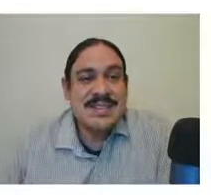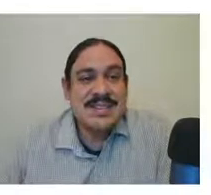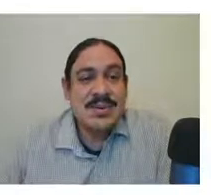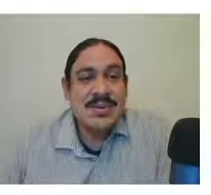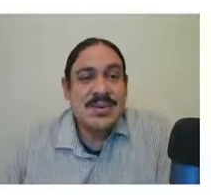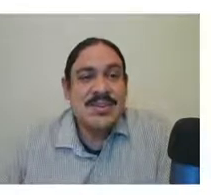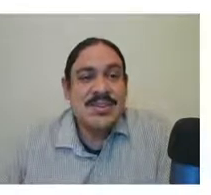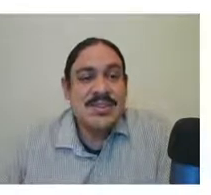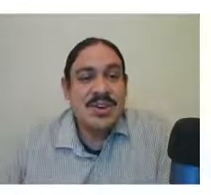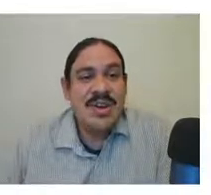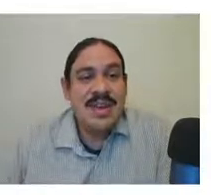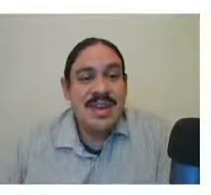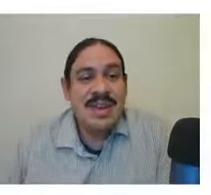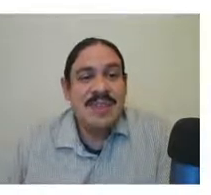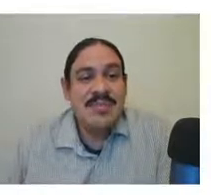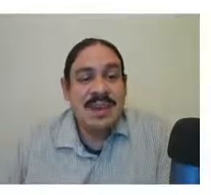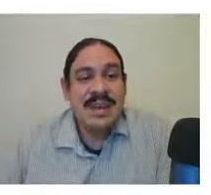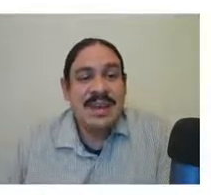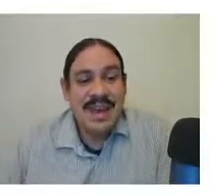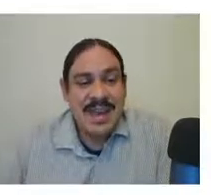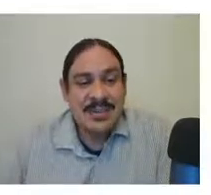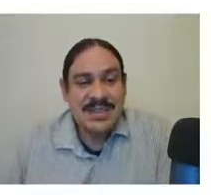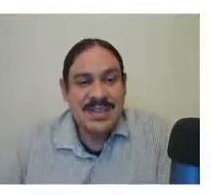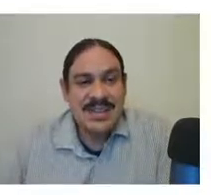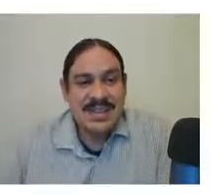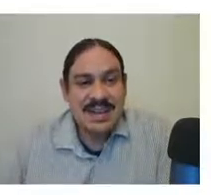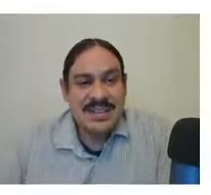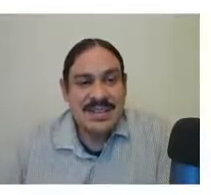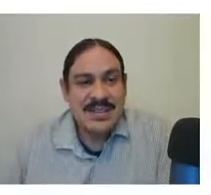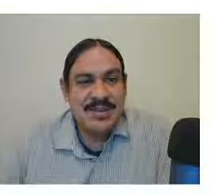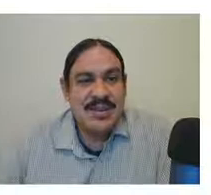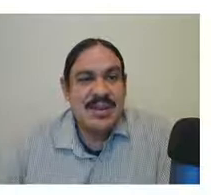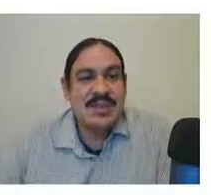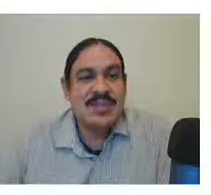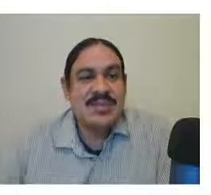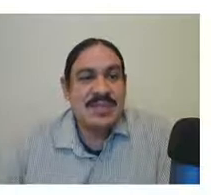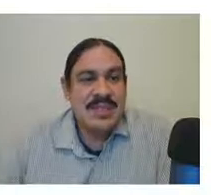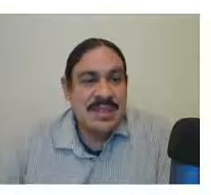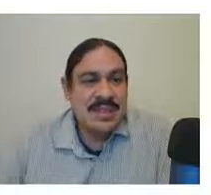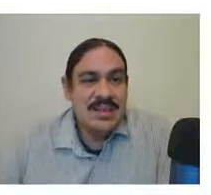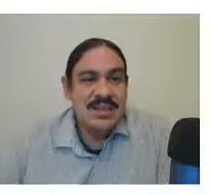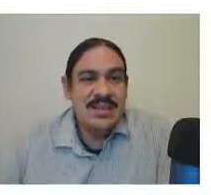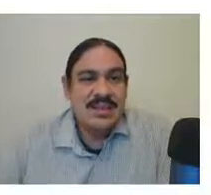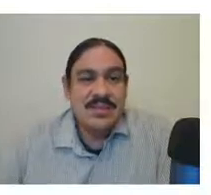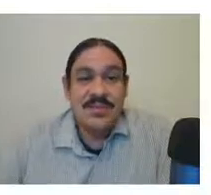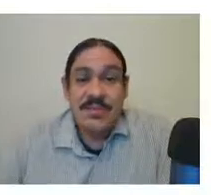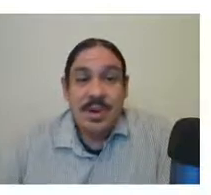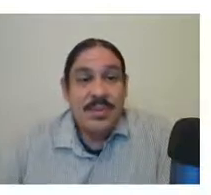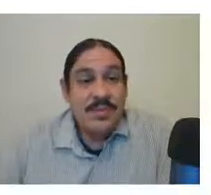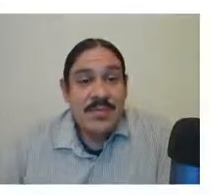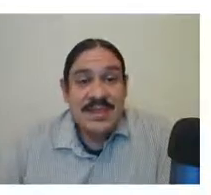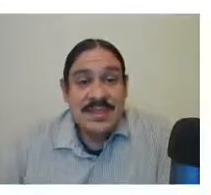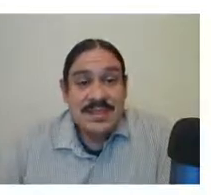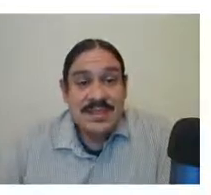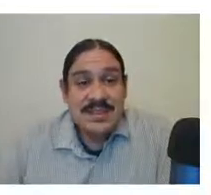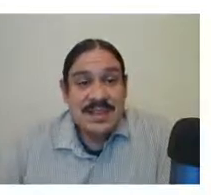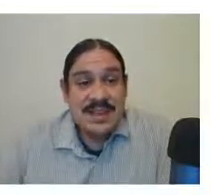so john can buy house in asl